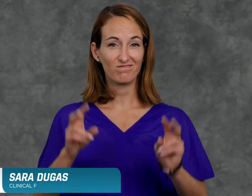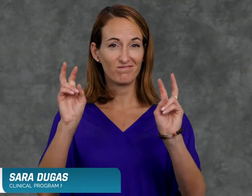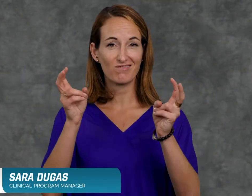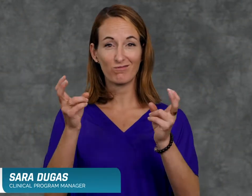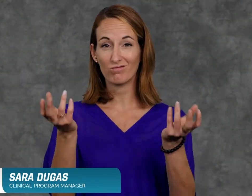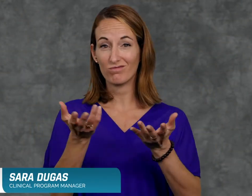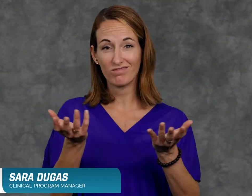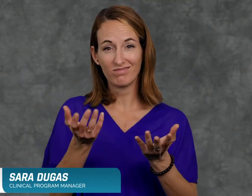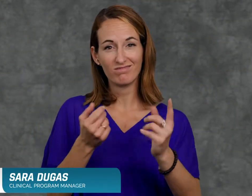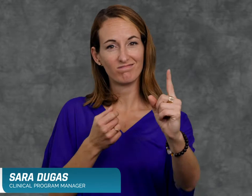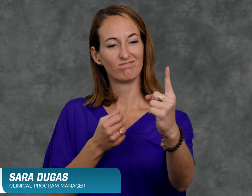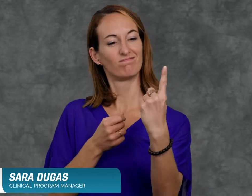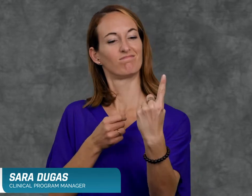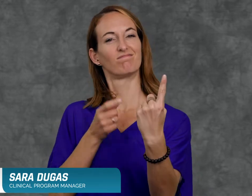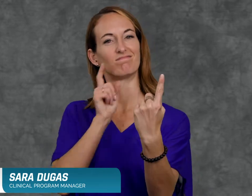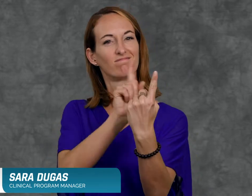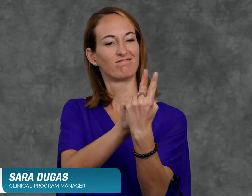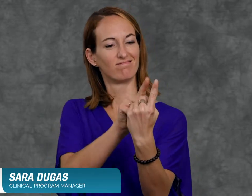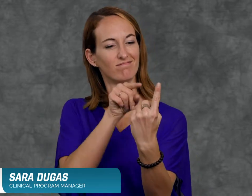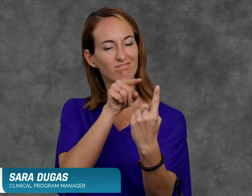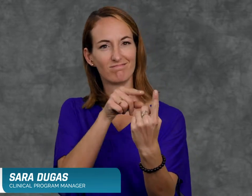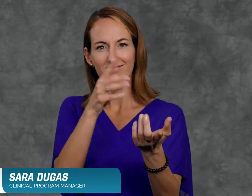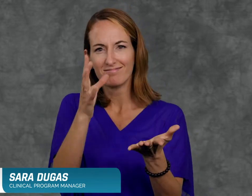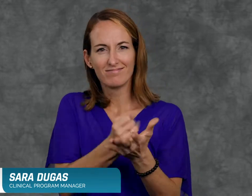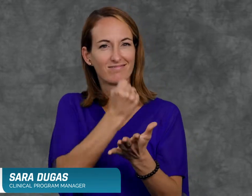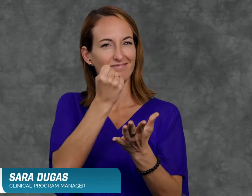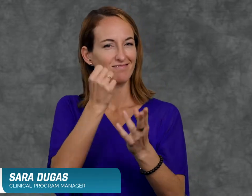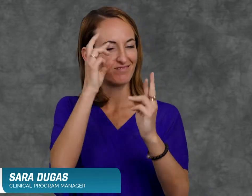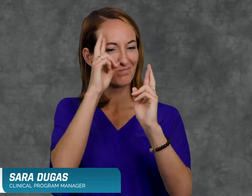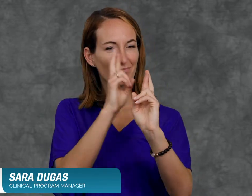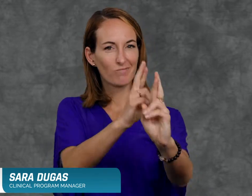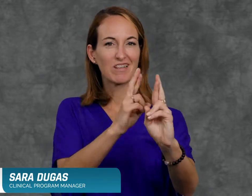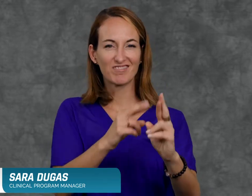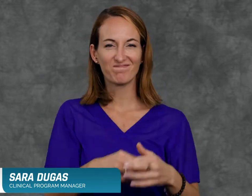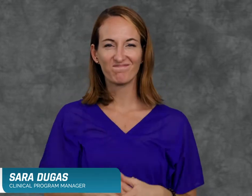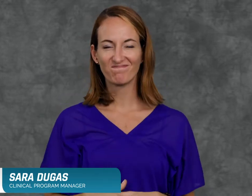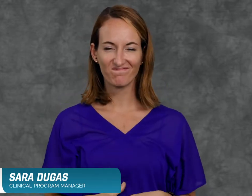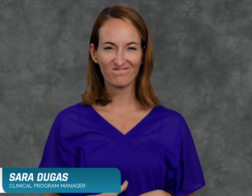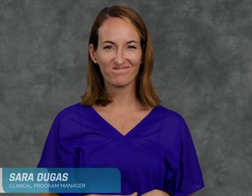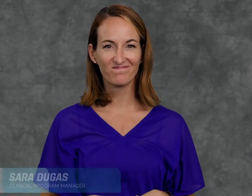Every interaction is an opportunity of respect.